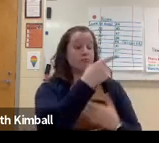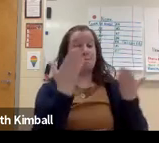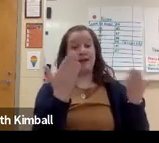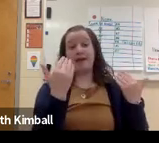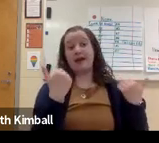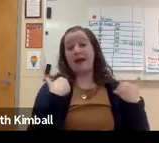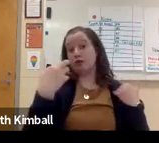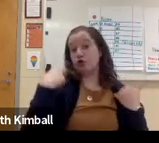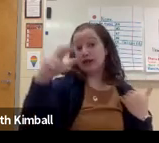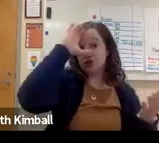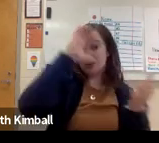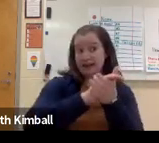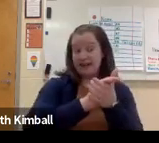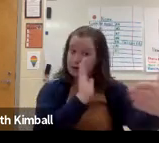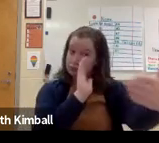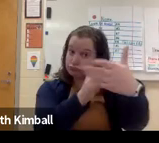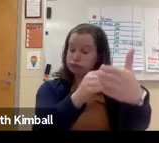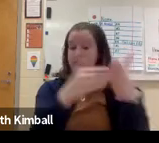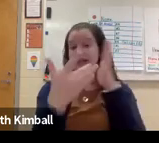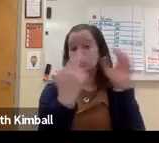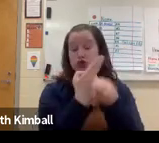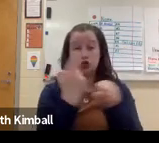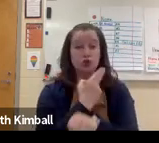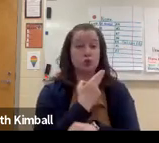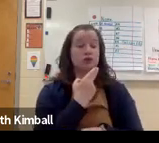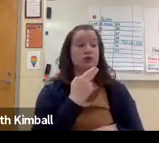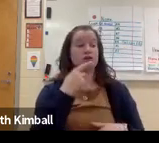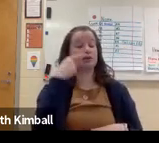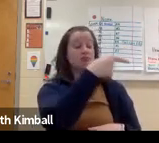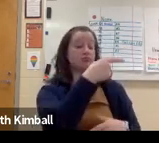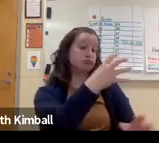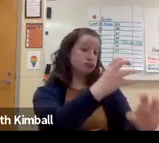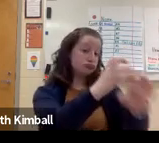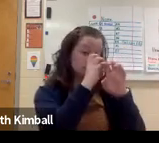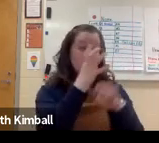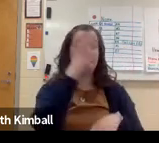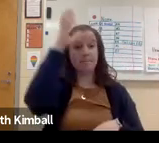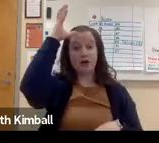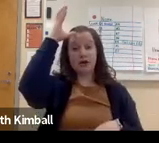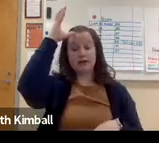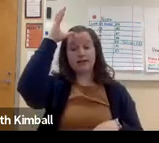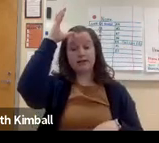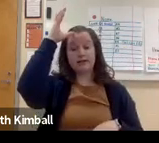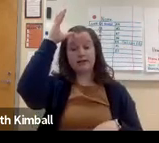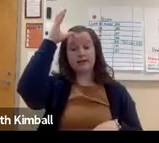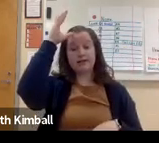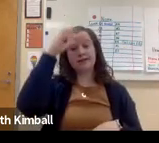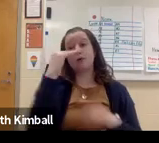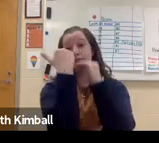You might have someone from a poor family or maybe it doesn't match with their religious beliefs